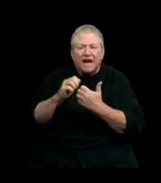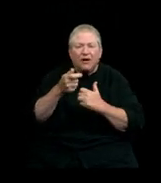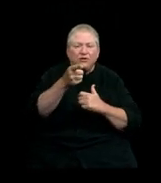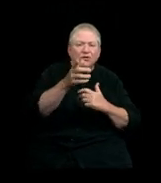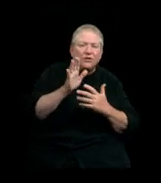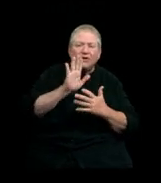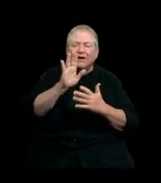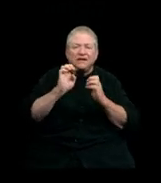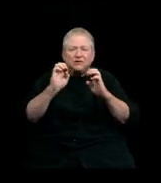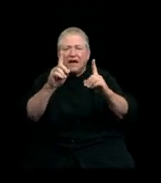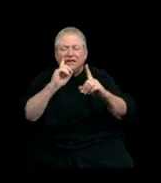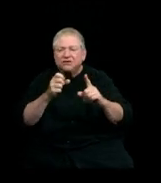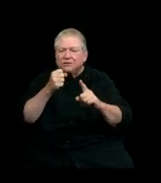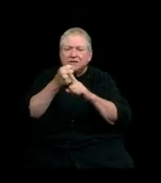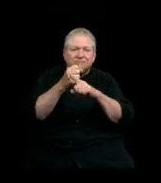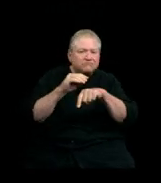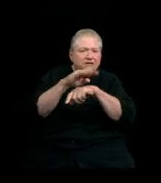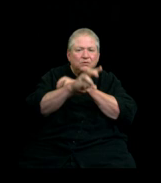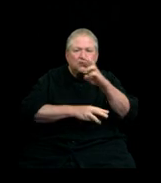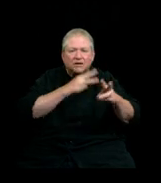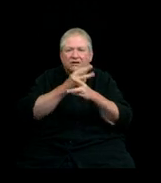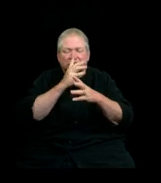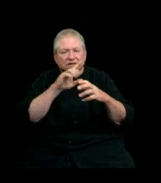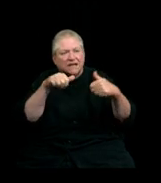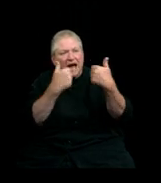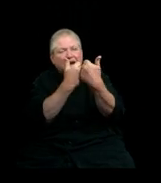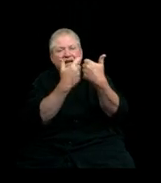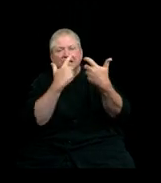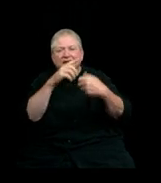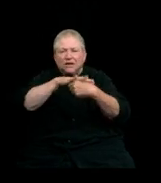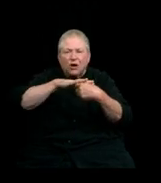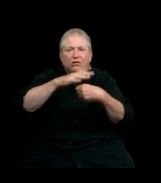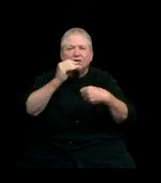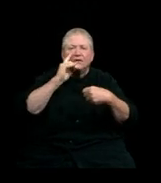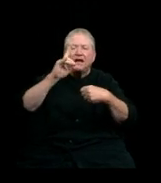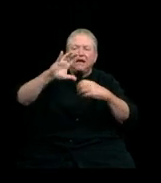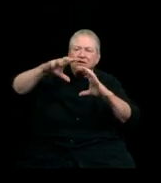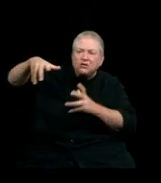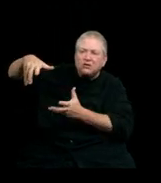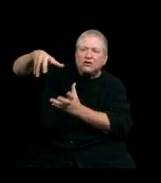from tackling the local and global challenges brought on by the climate crisis,